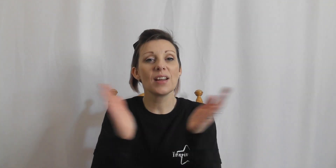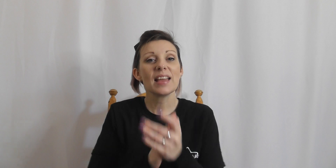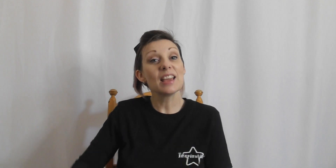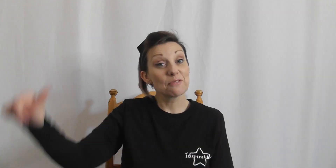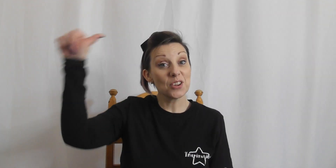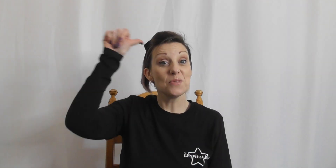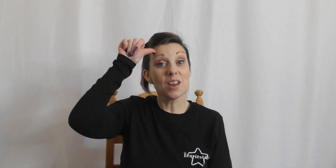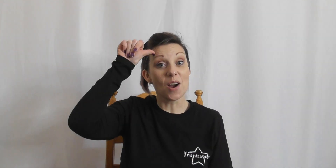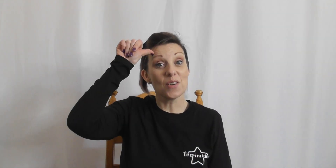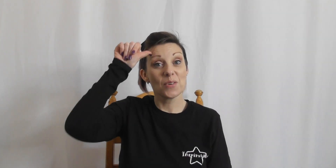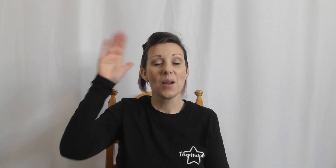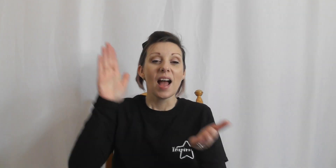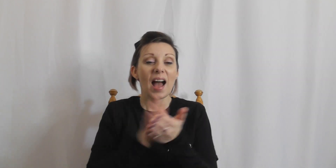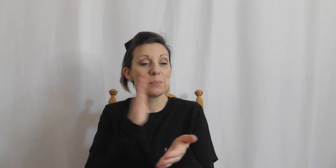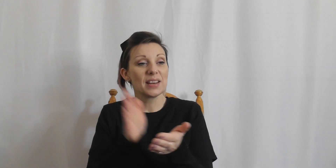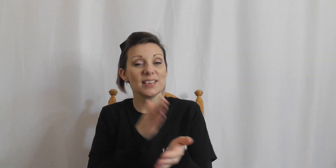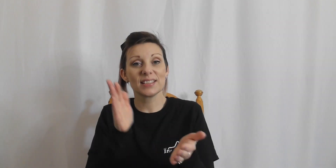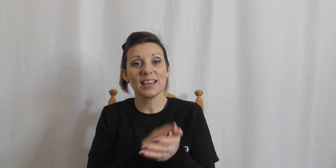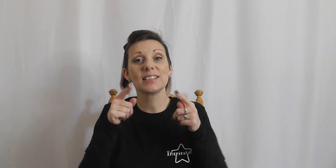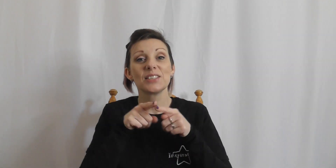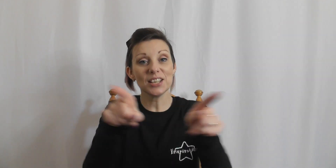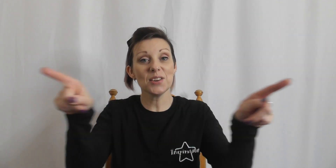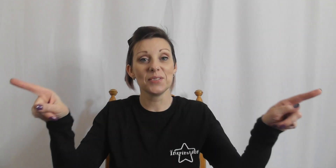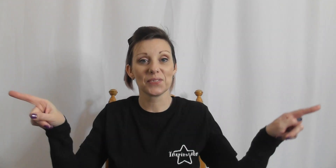if you know happiness is to you